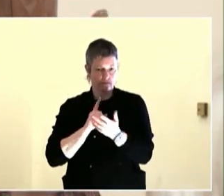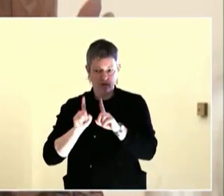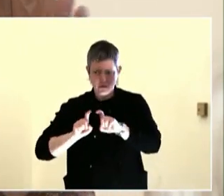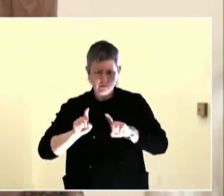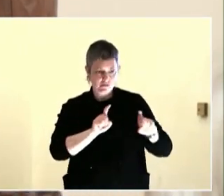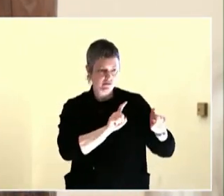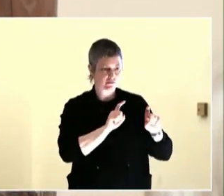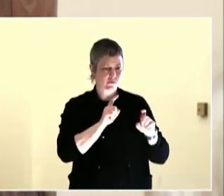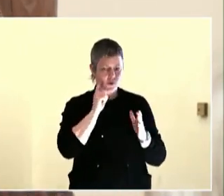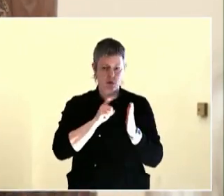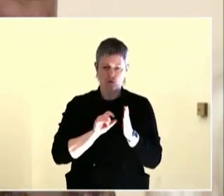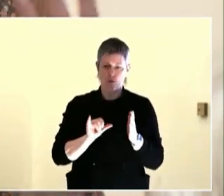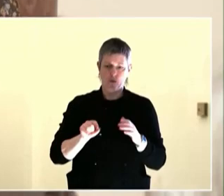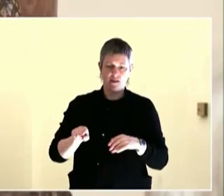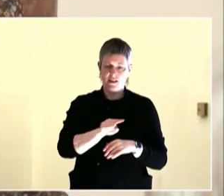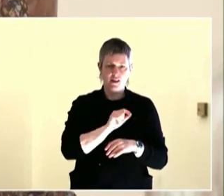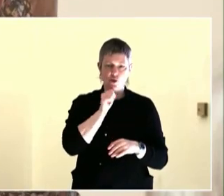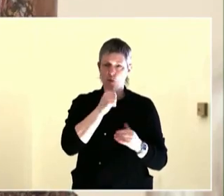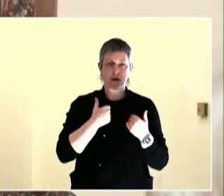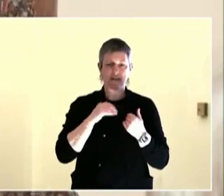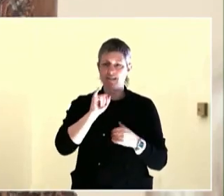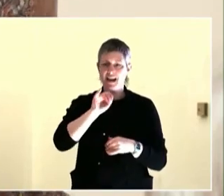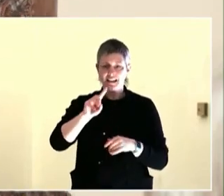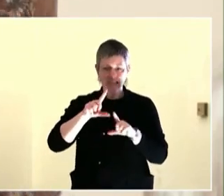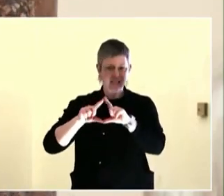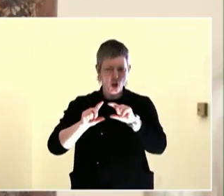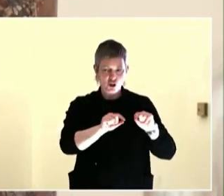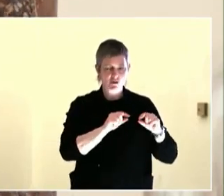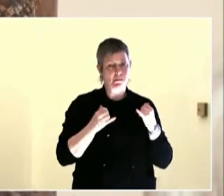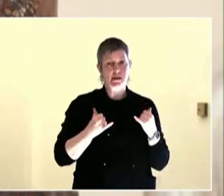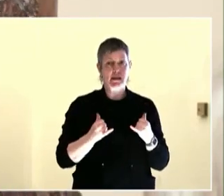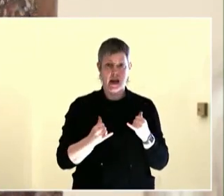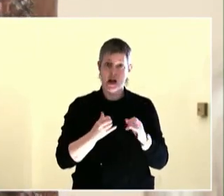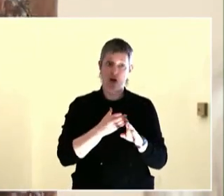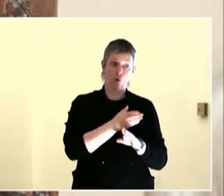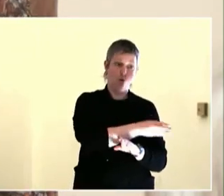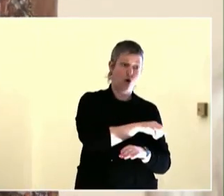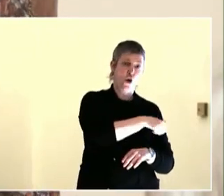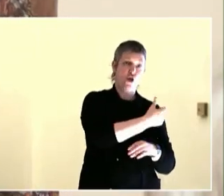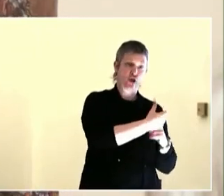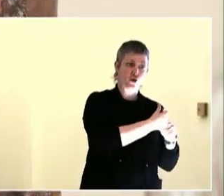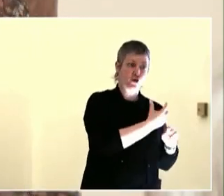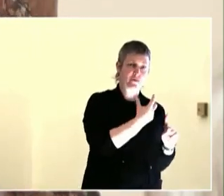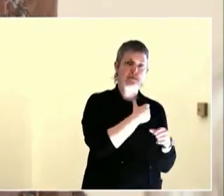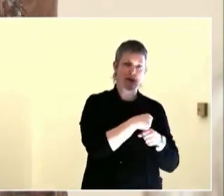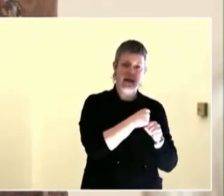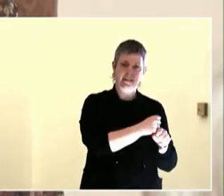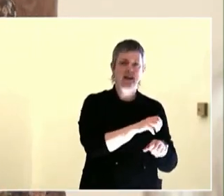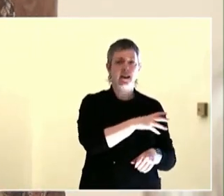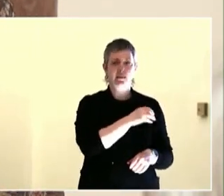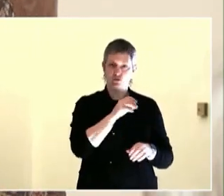So that almost 200 people that came to the forum was now back down to 10 or 15.